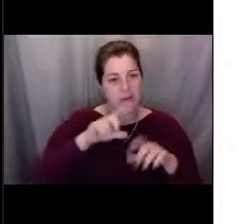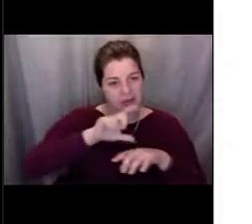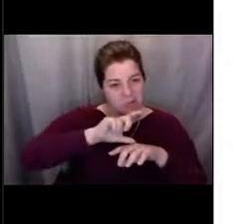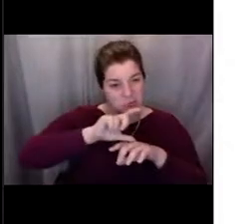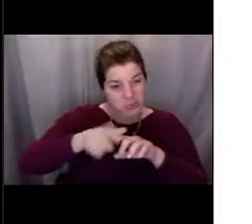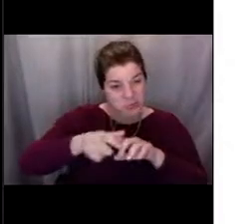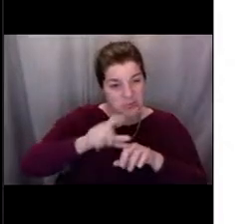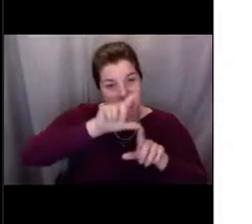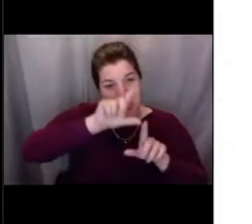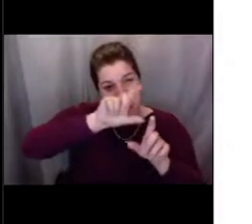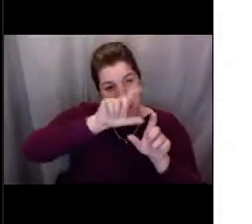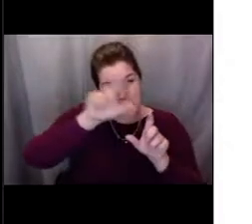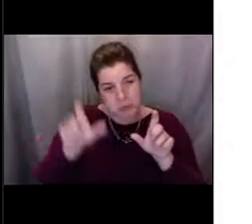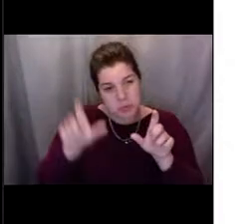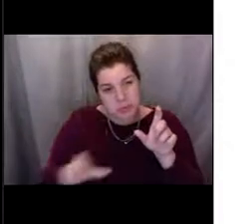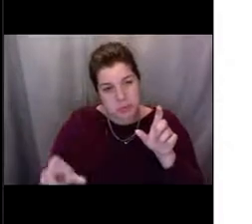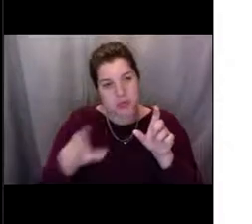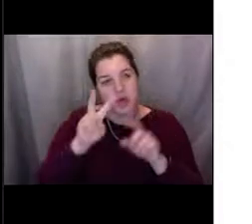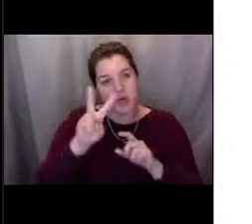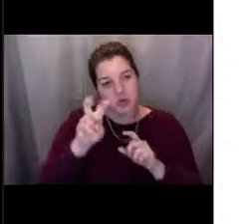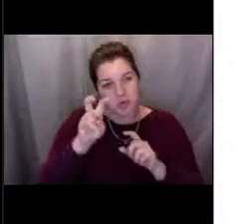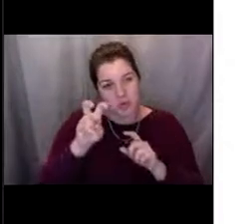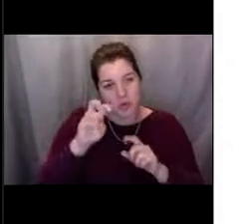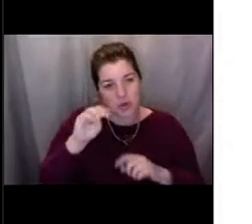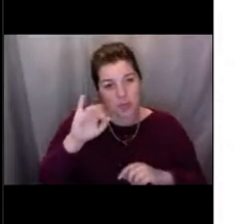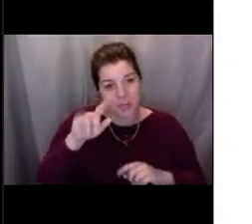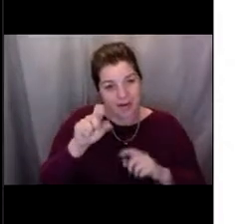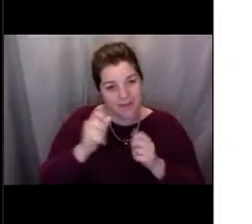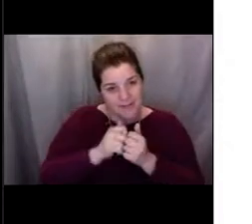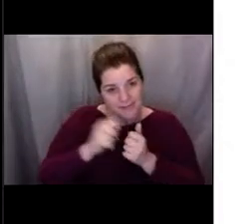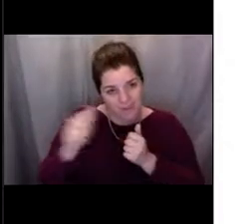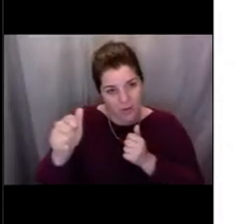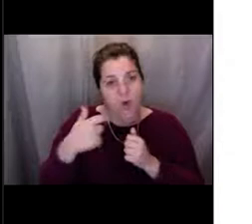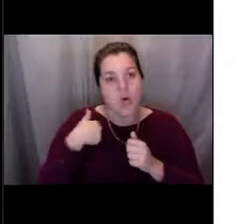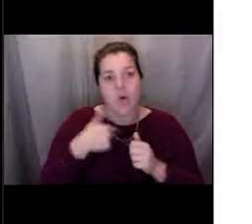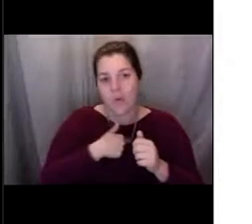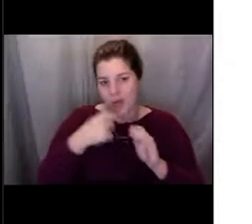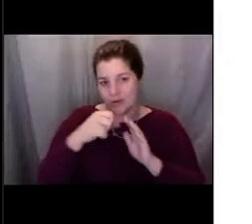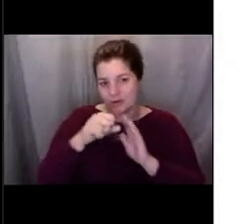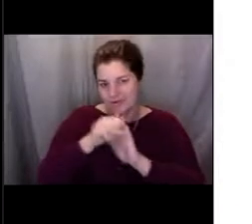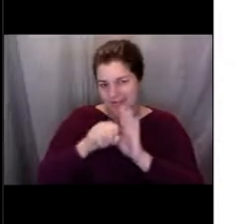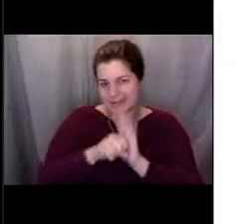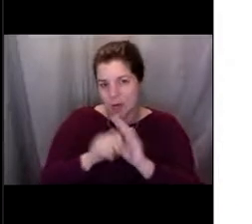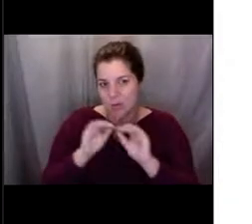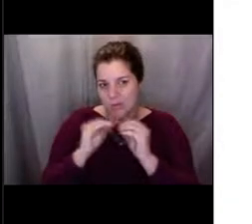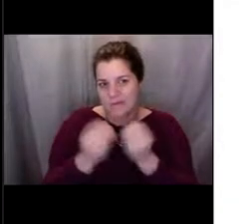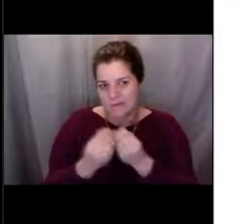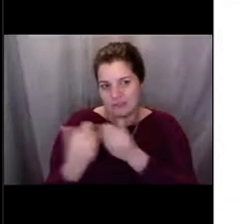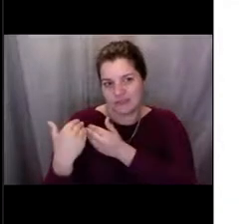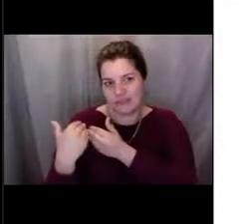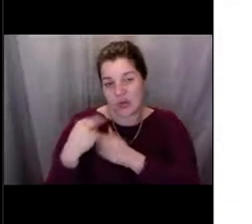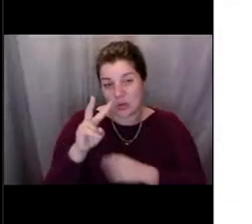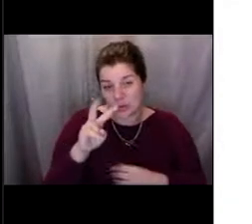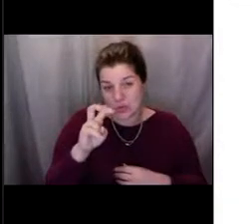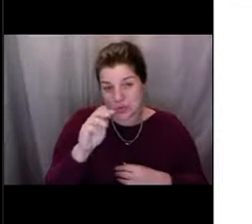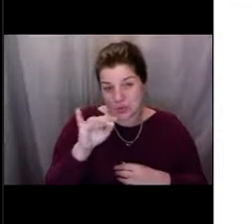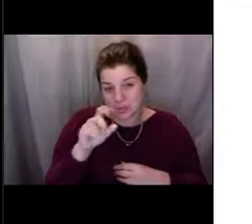So the Department of Fish and Game for Alaska is a state organization and their reach only goes three nautical miles